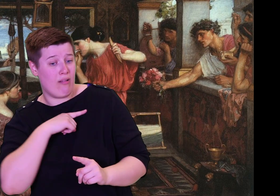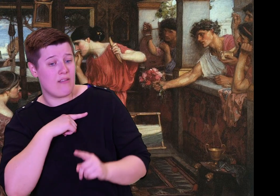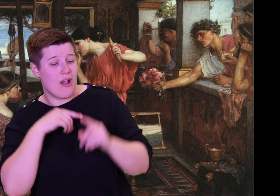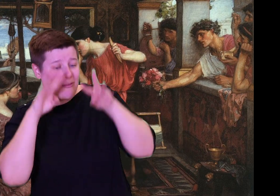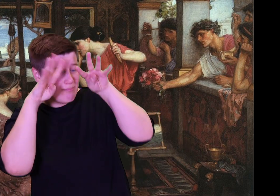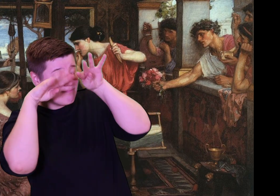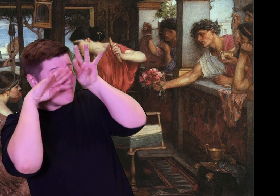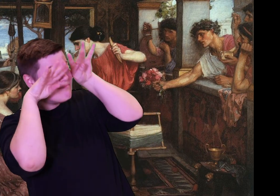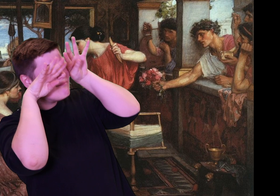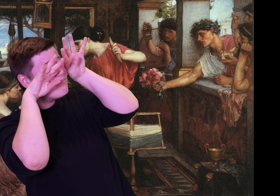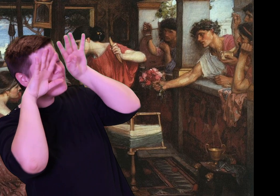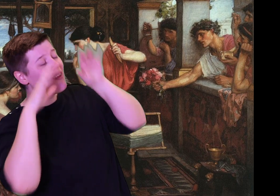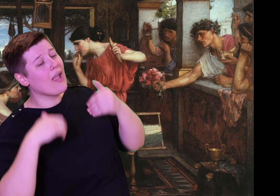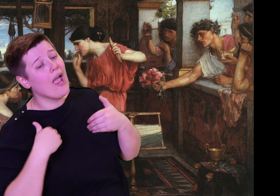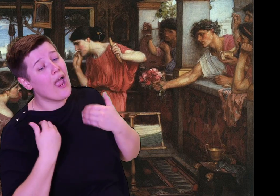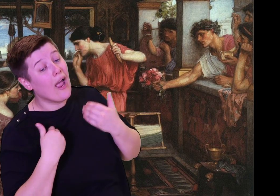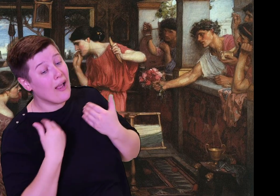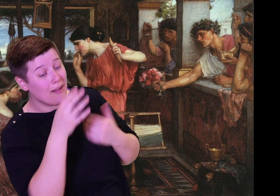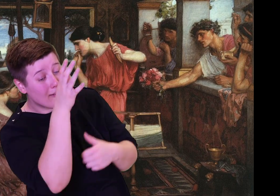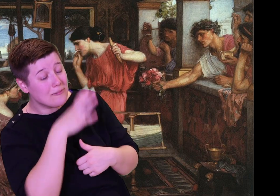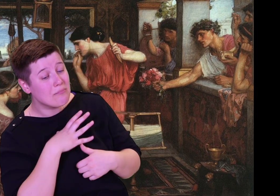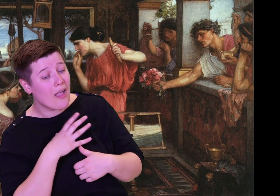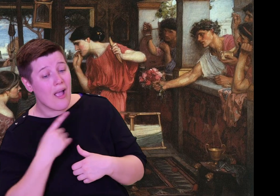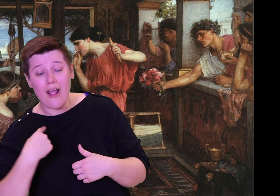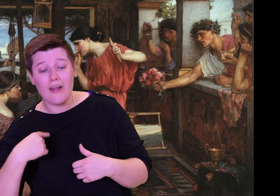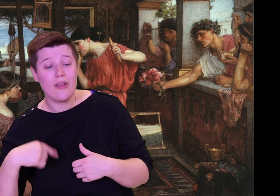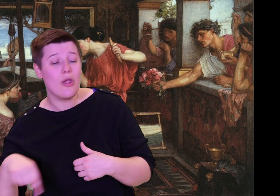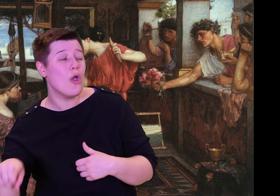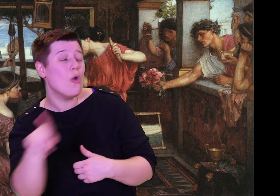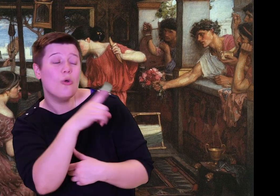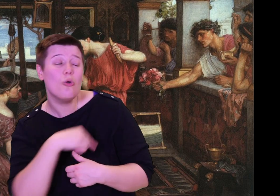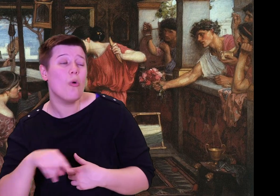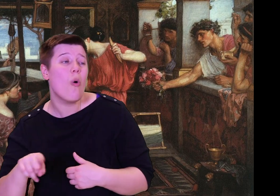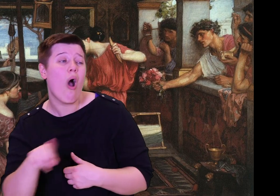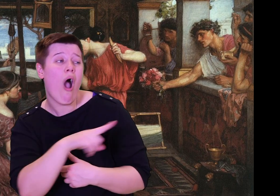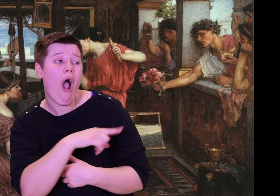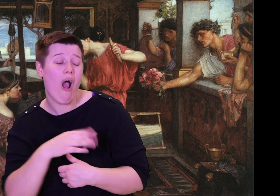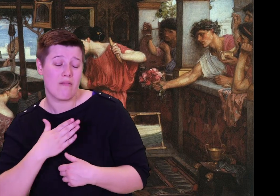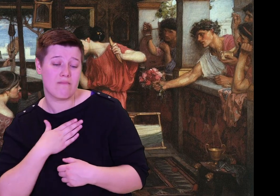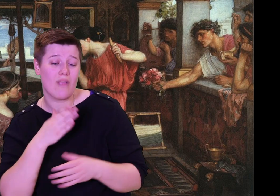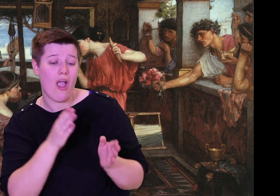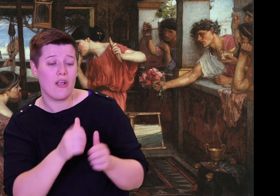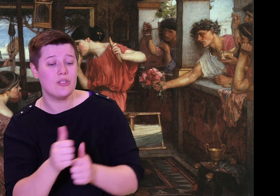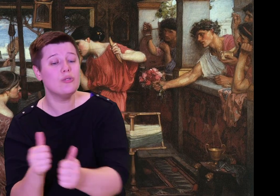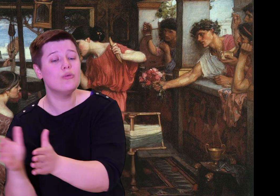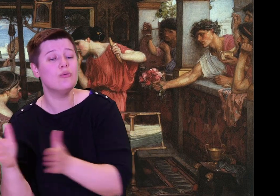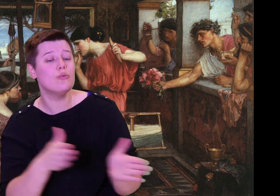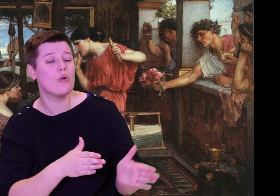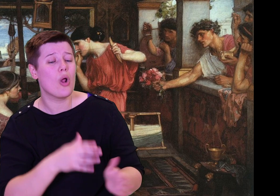special trick: she fixed a mighty loom inside the palace hall. Weaving her fine